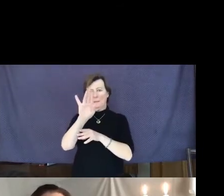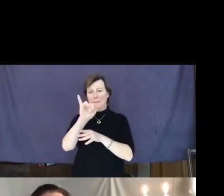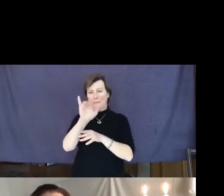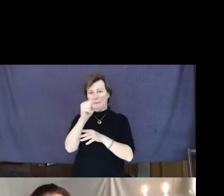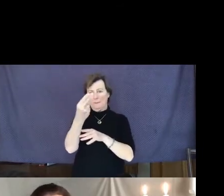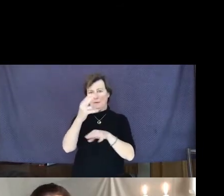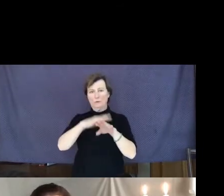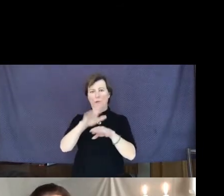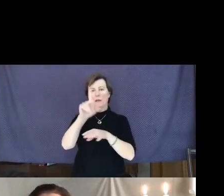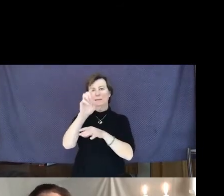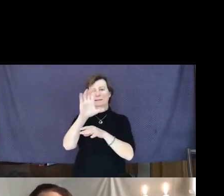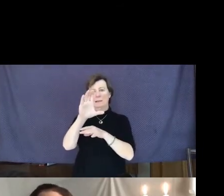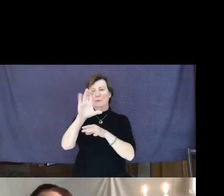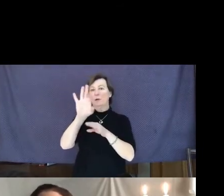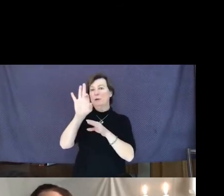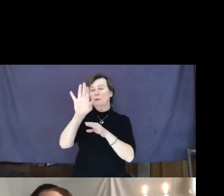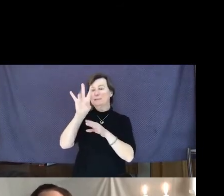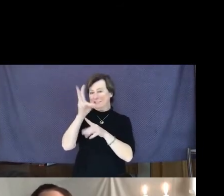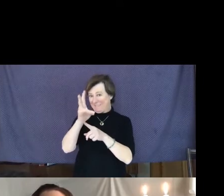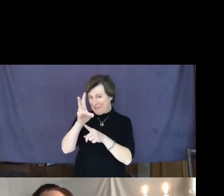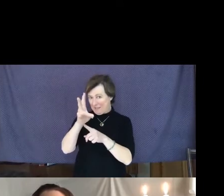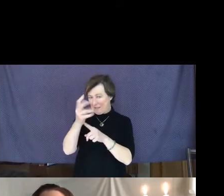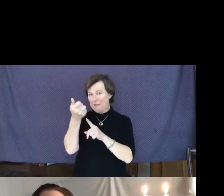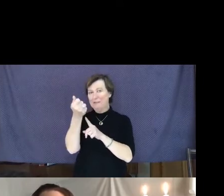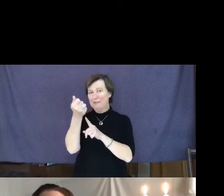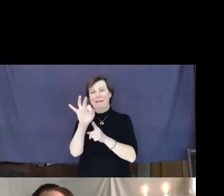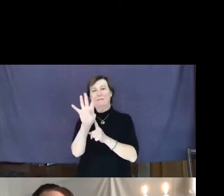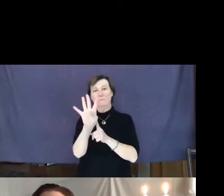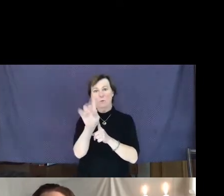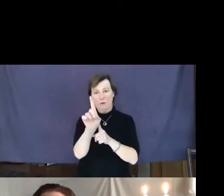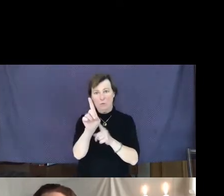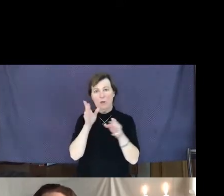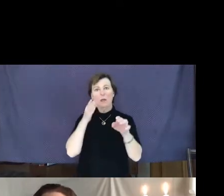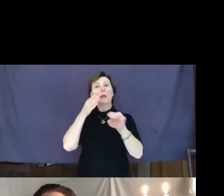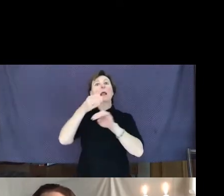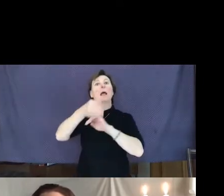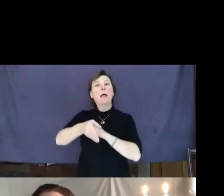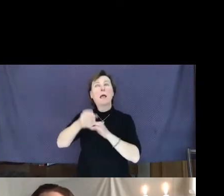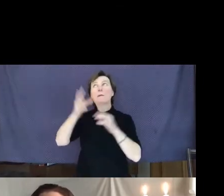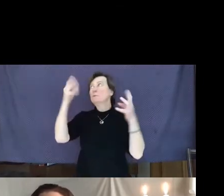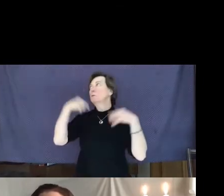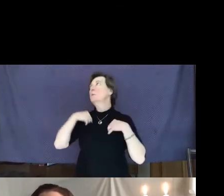after the news that Pearl Harbor had been attacked.